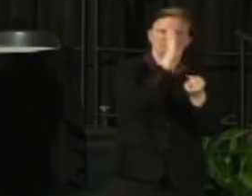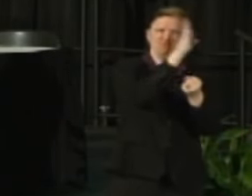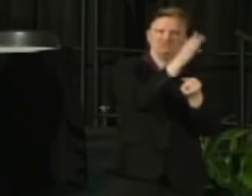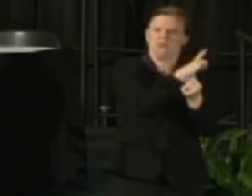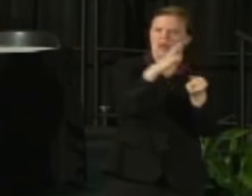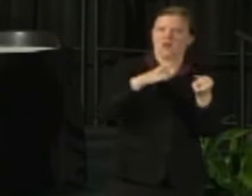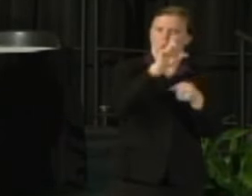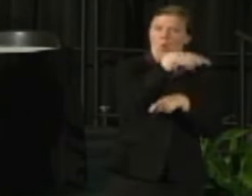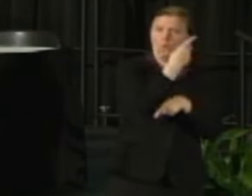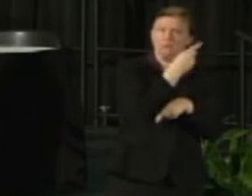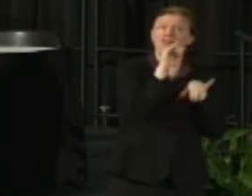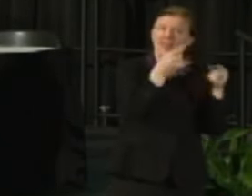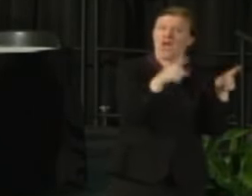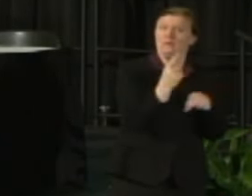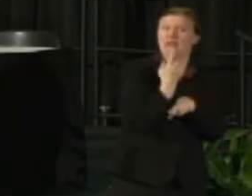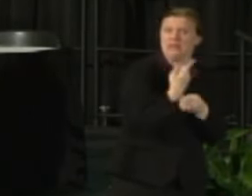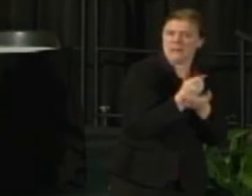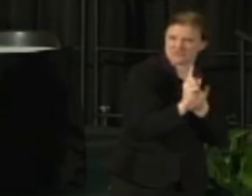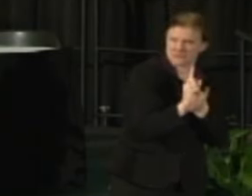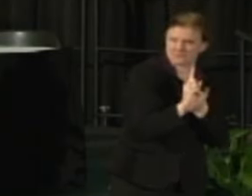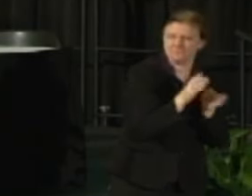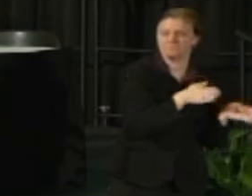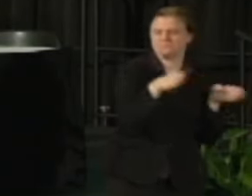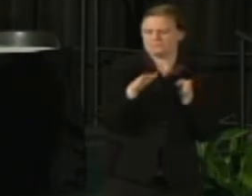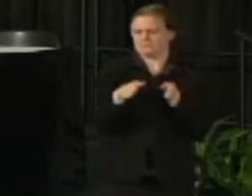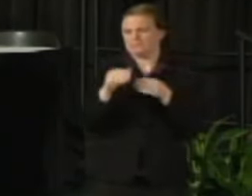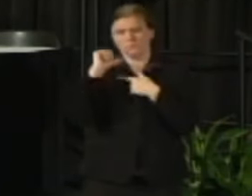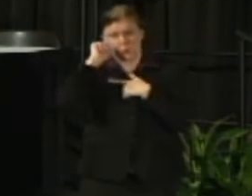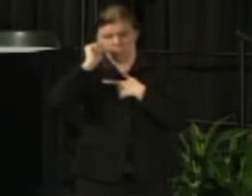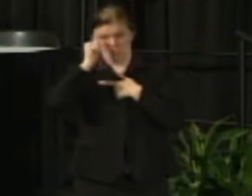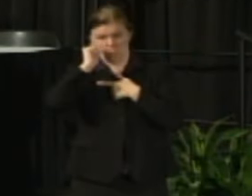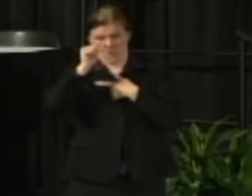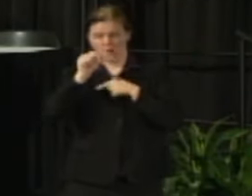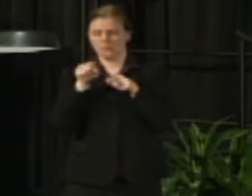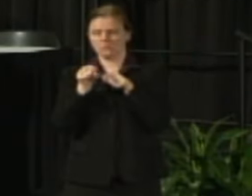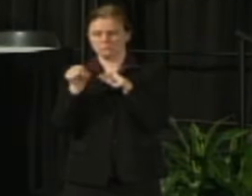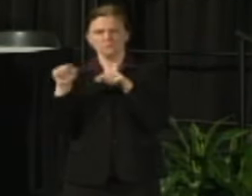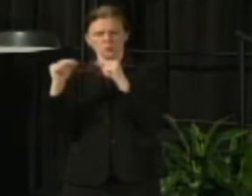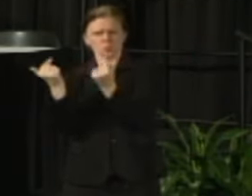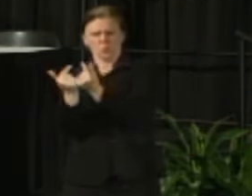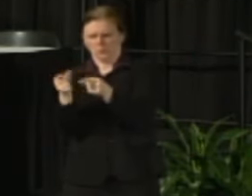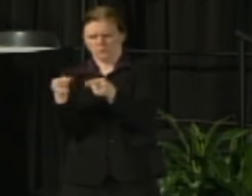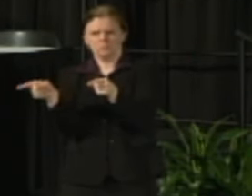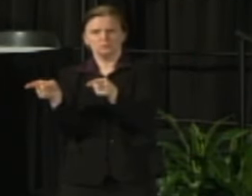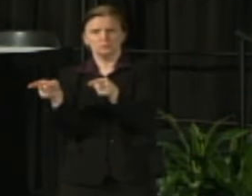So that was last week. This Wednesday we'll be meeting with another group and the following week we'll be meeting